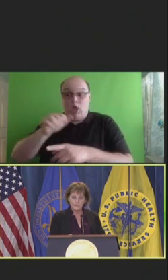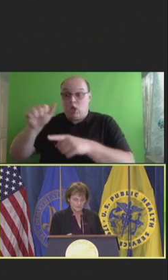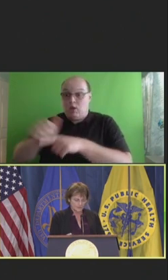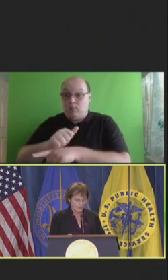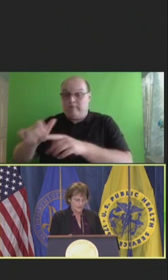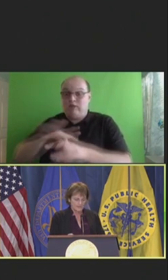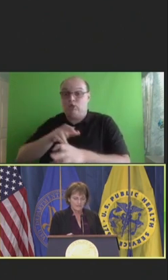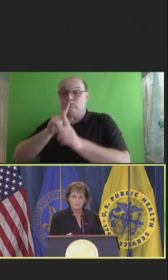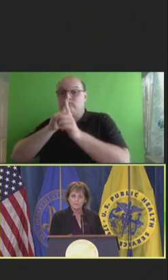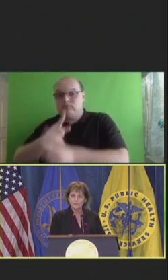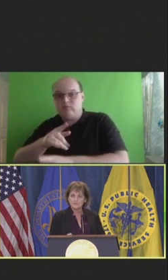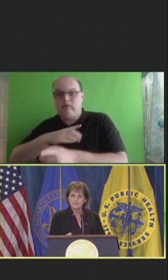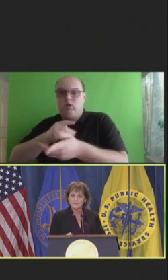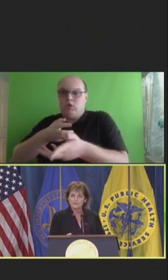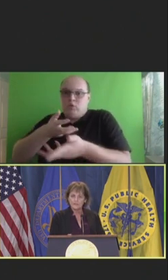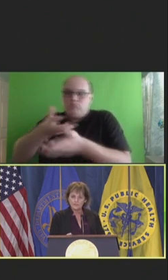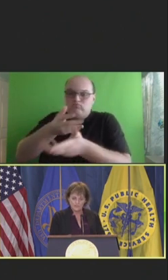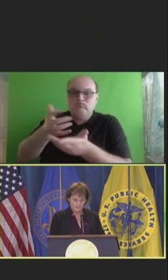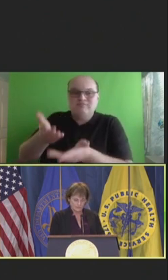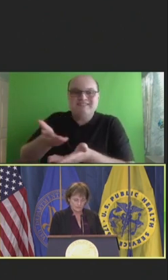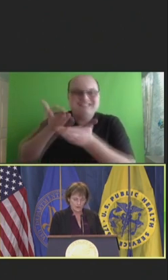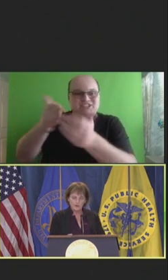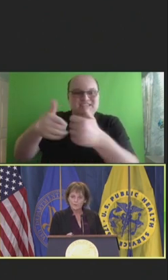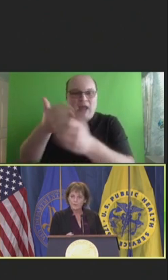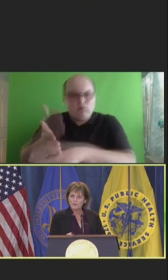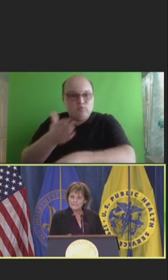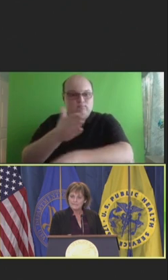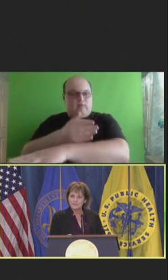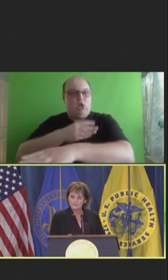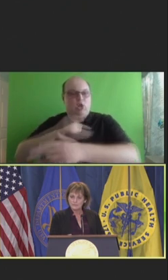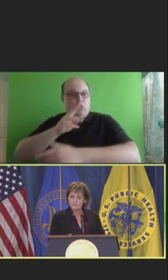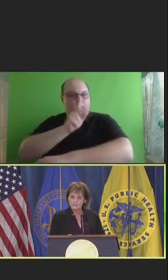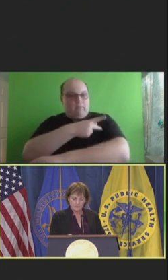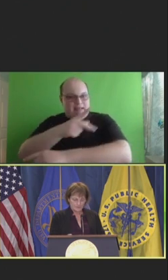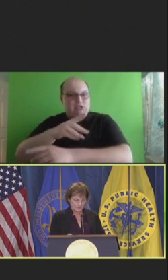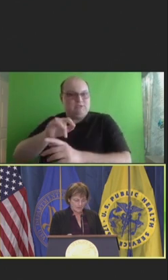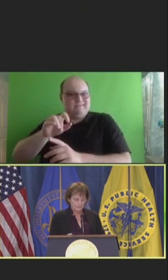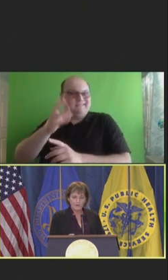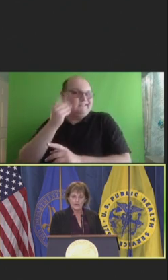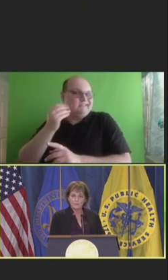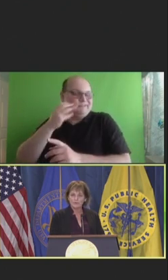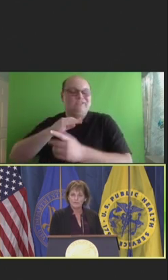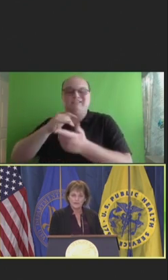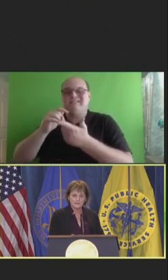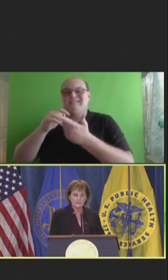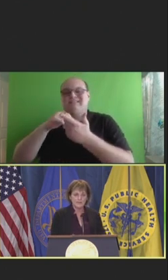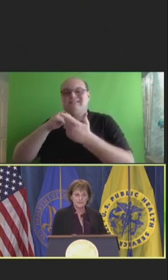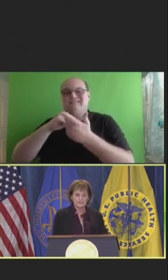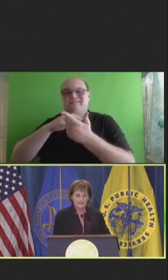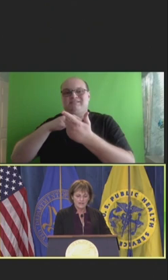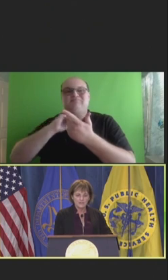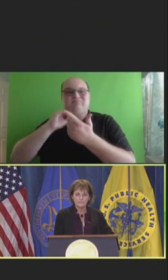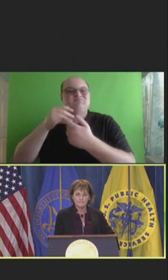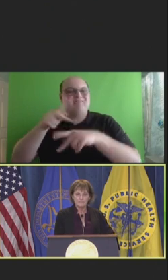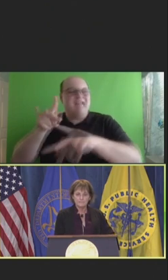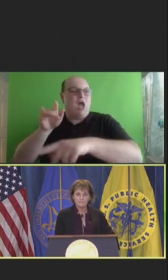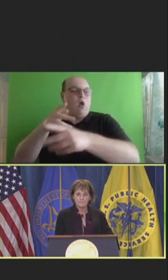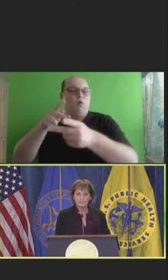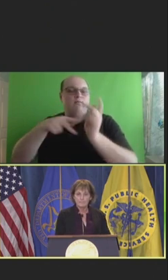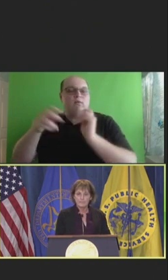physicians’ quality improvement suggestions were predictors of greater professional satisfaction.